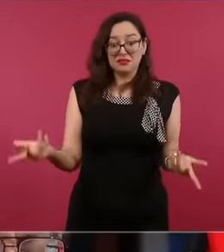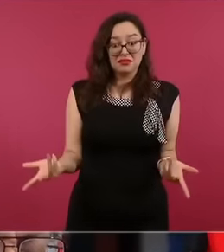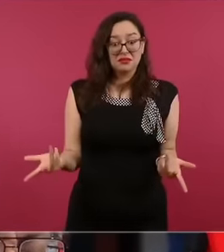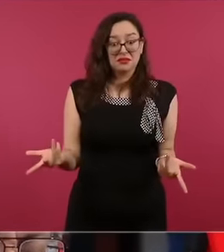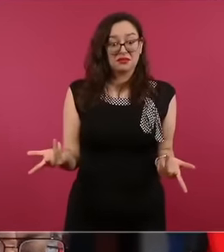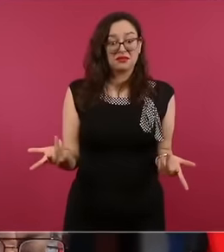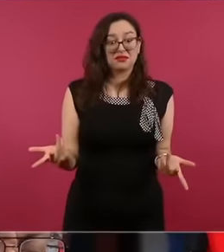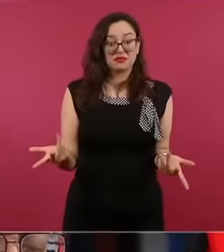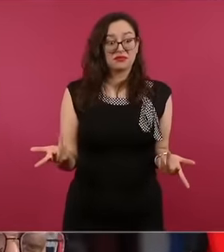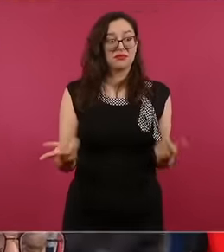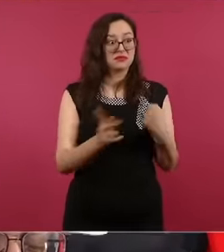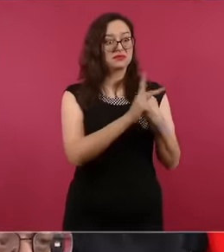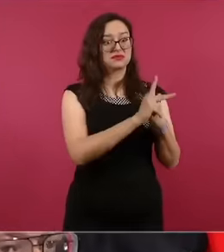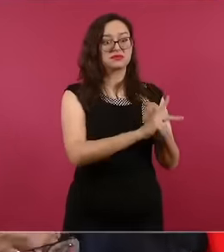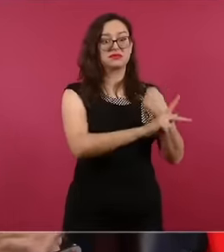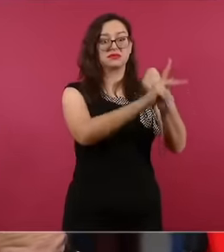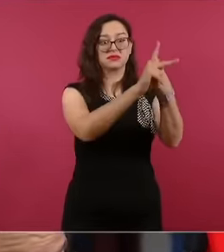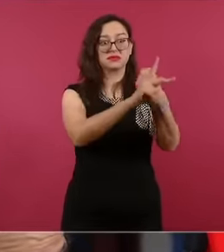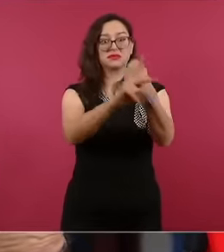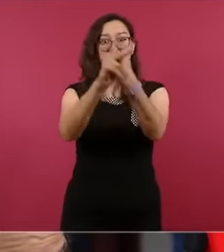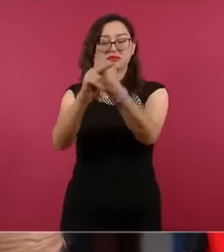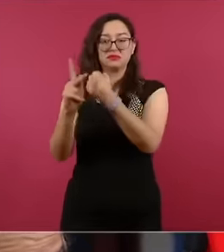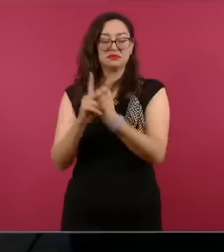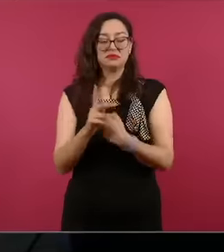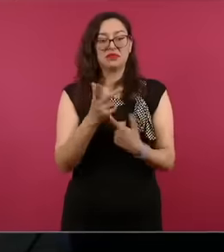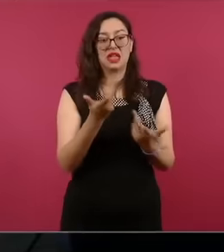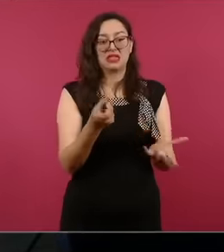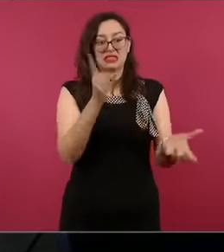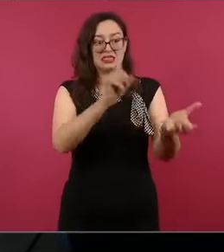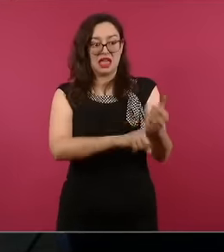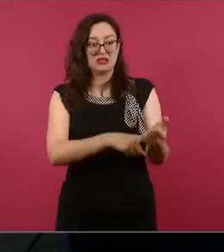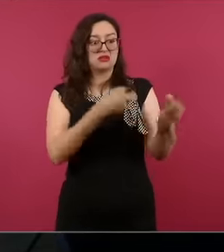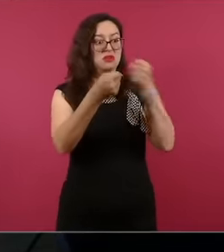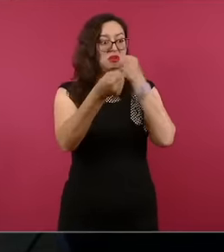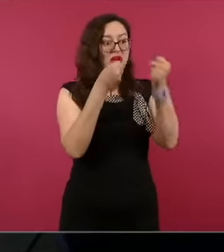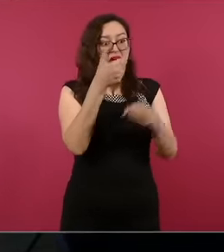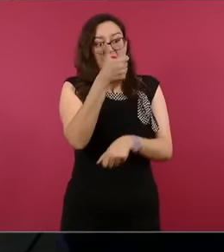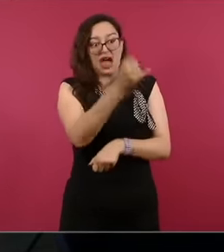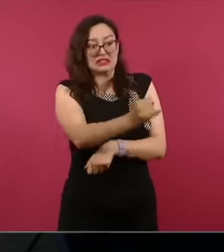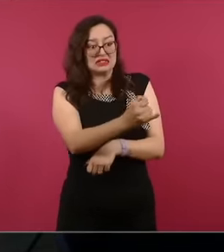there are also independent press alternative press that in another way has come